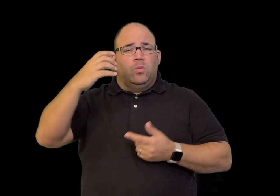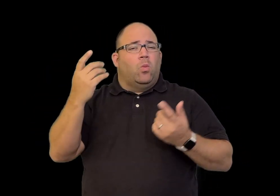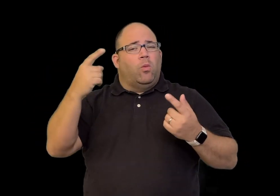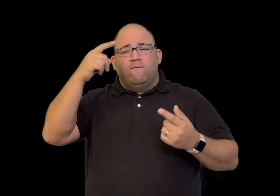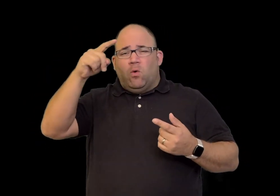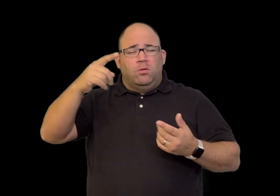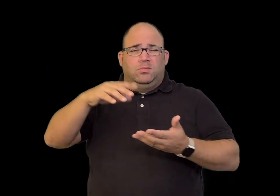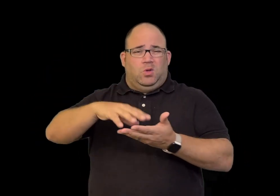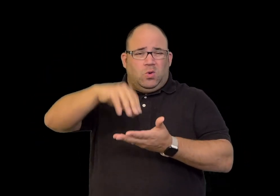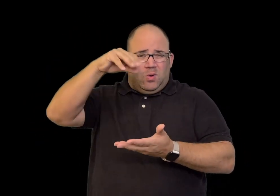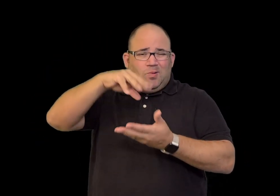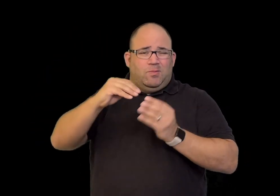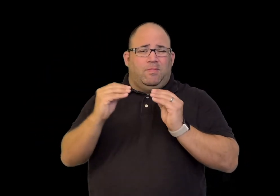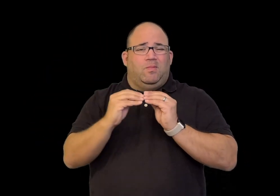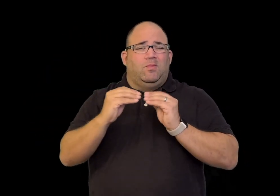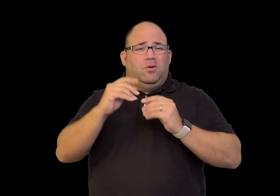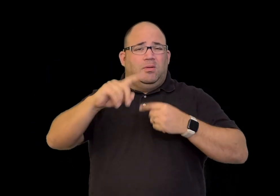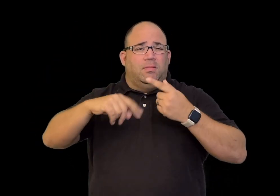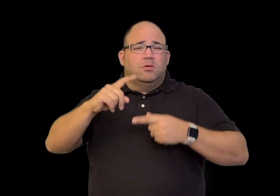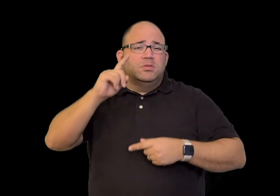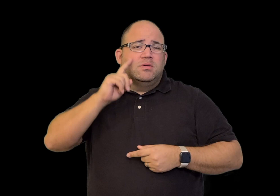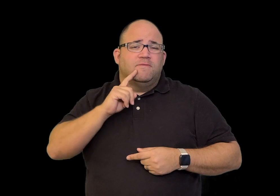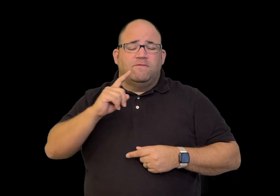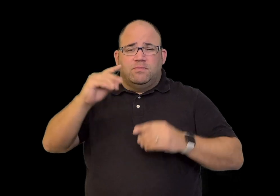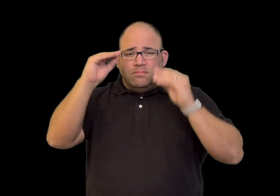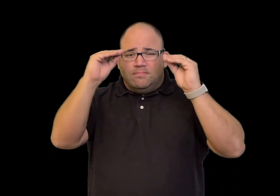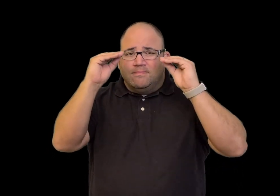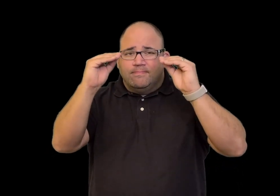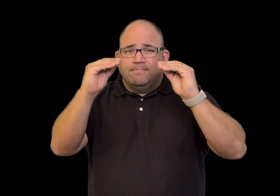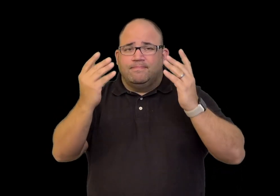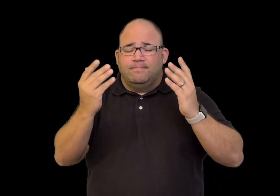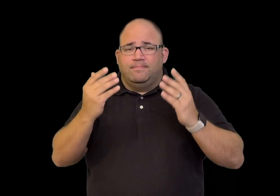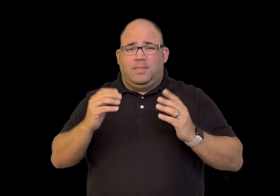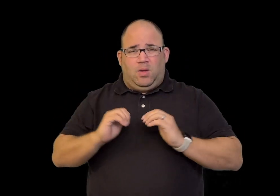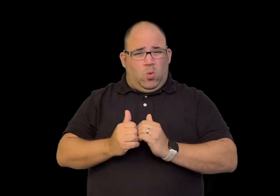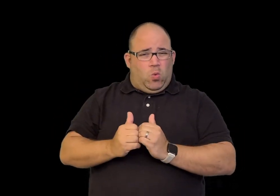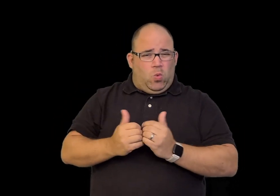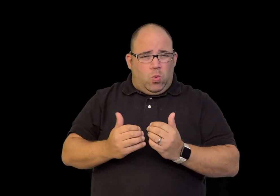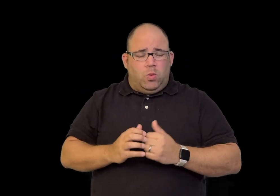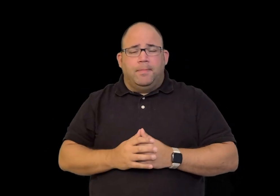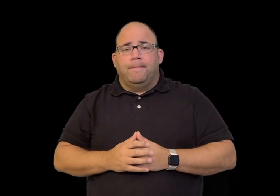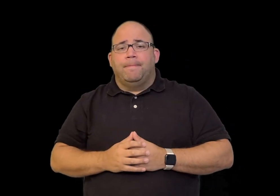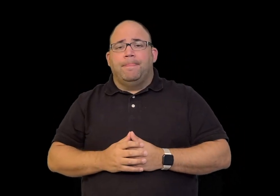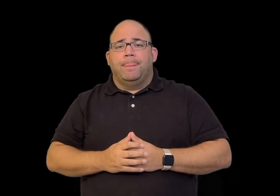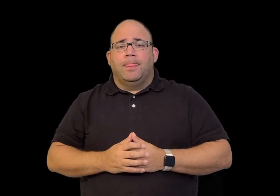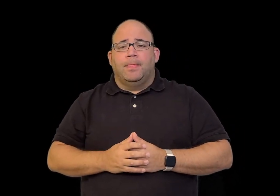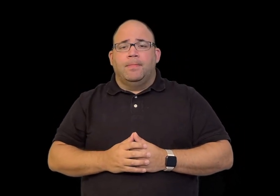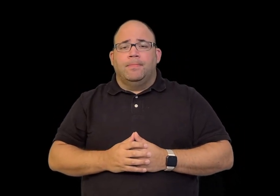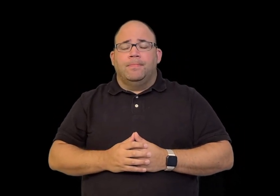To visit Europe and learn more about deaf education practices.